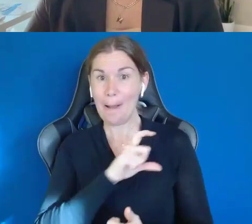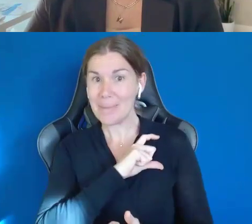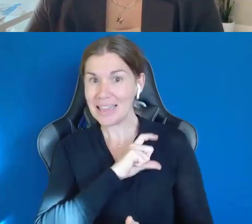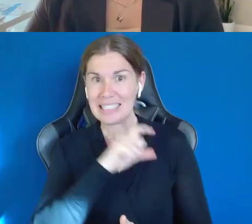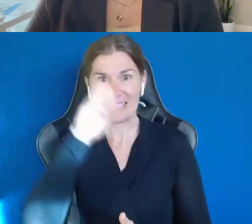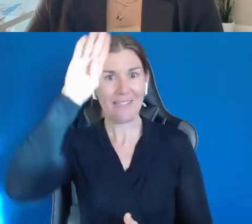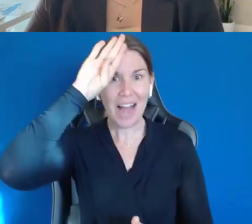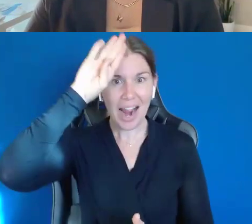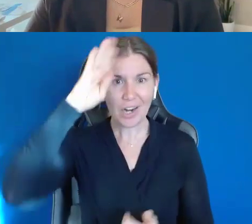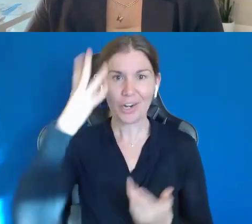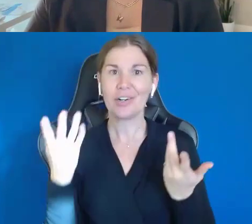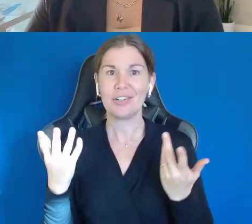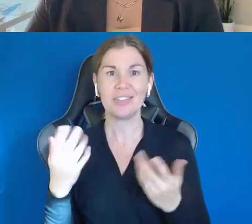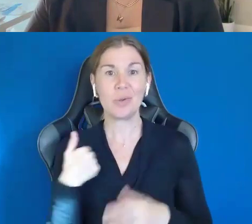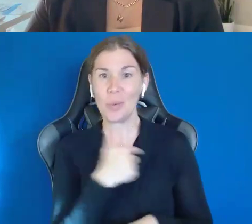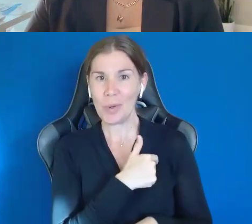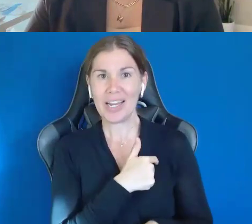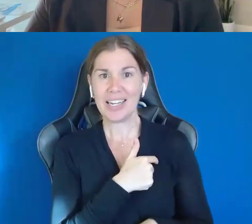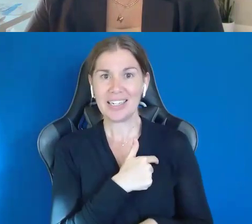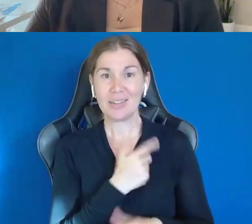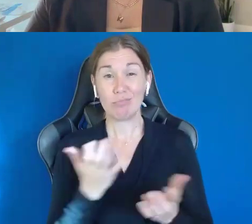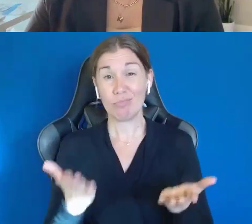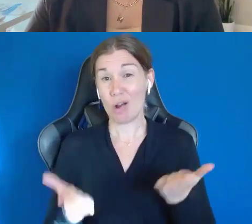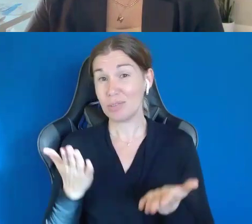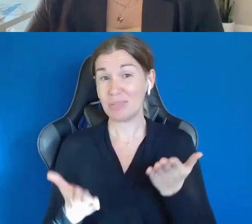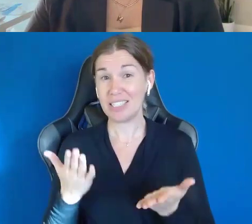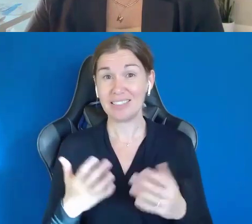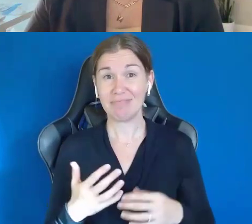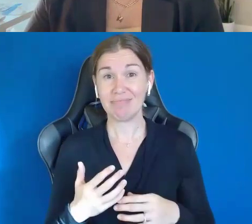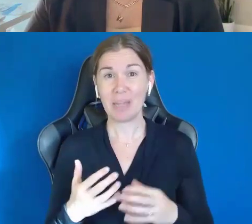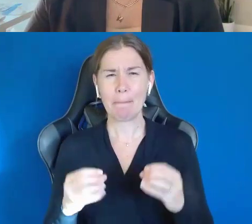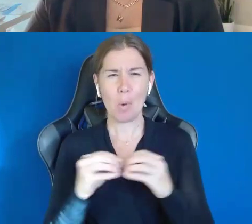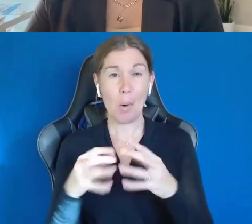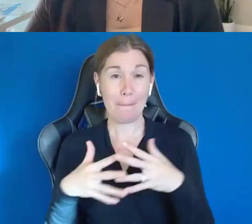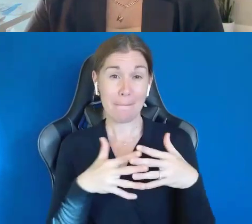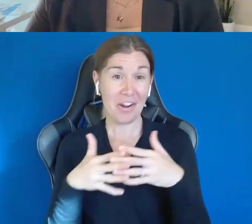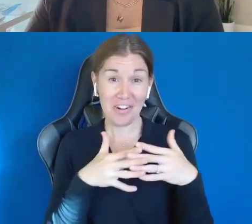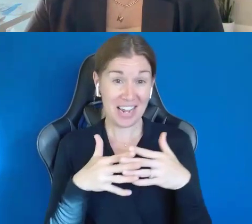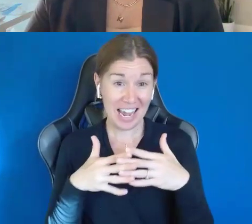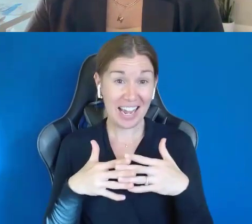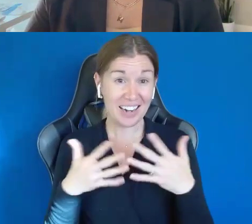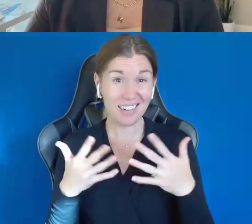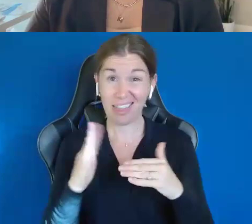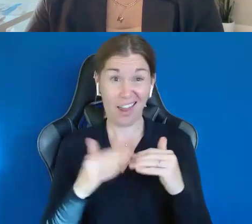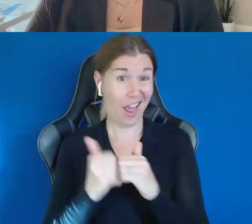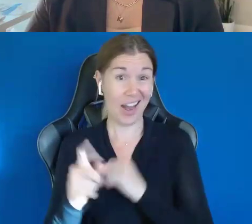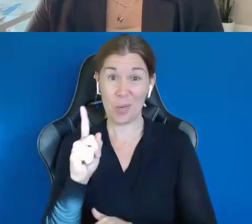Like, we're probably more American than anybody could ever Wow!